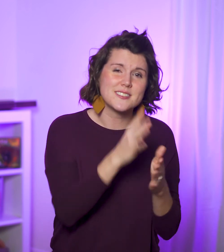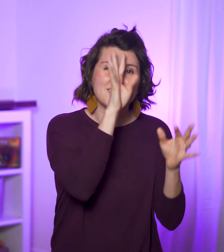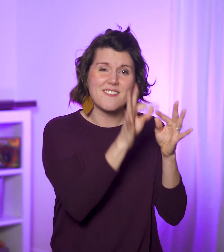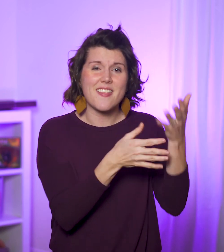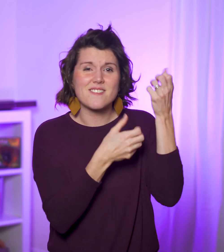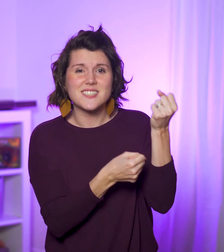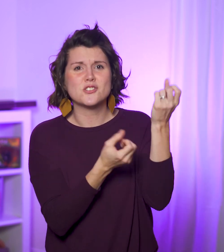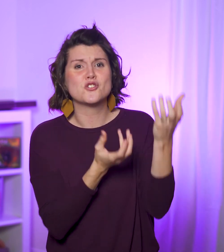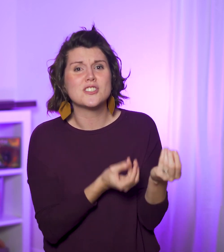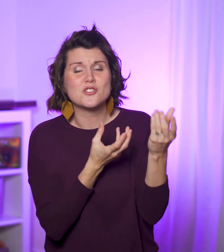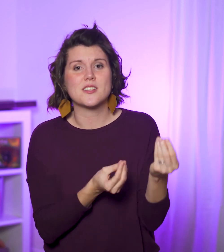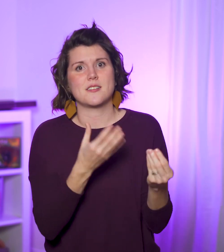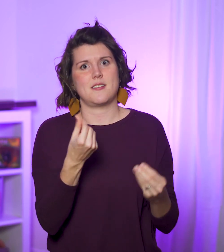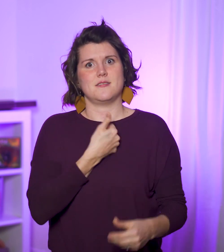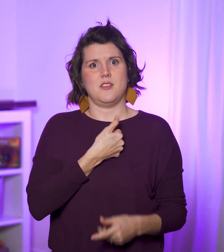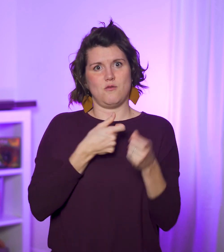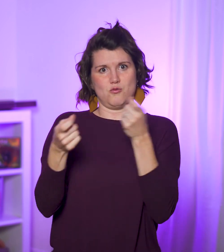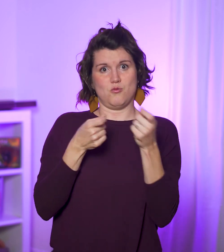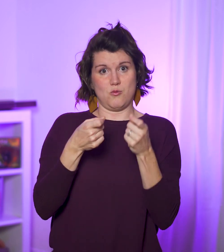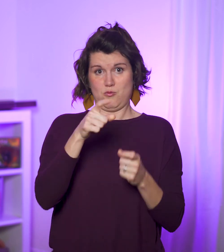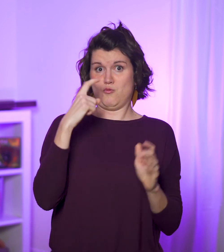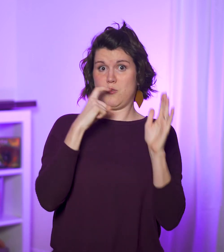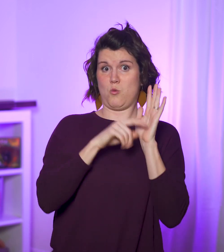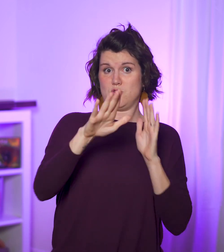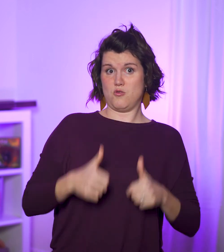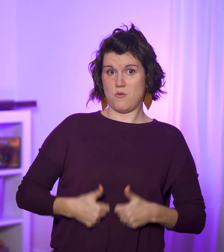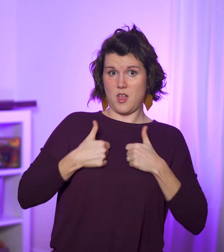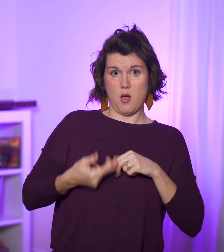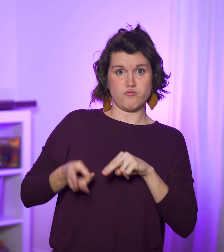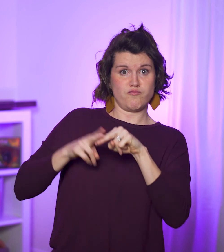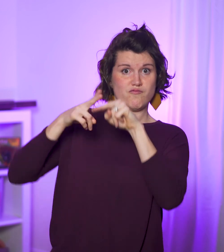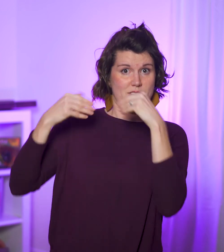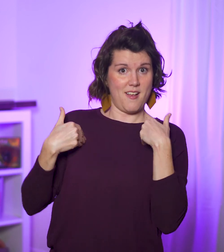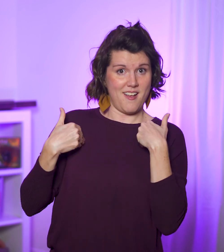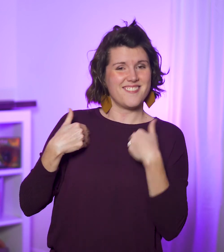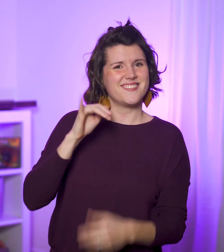faithfulness, gentleness, and self-control on the increase in your life?